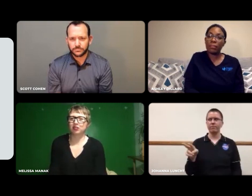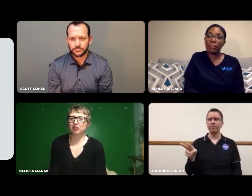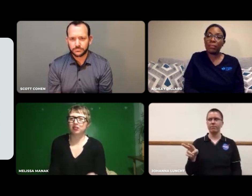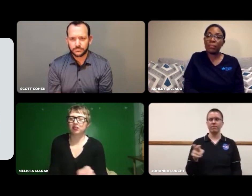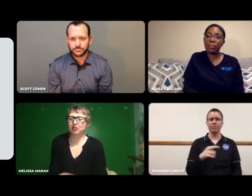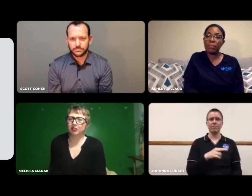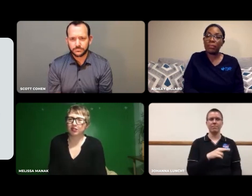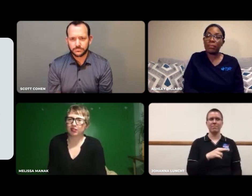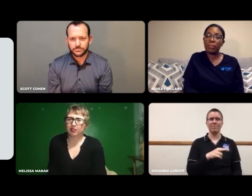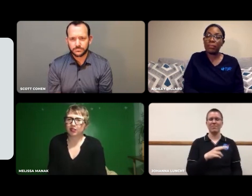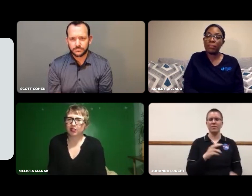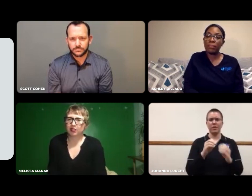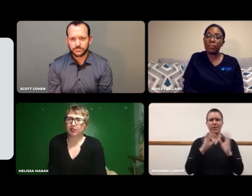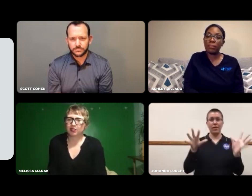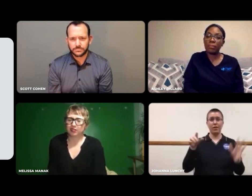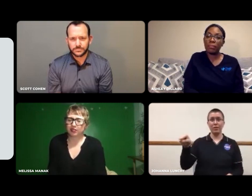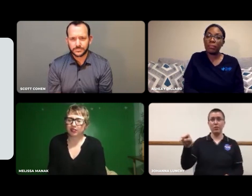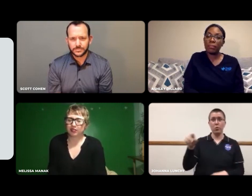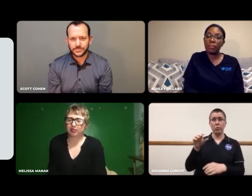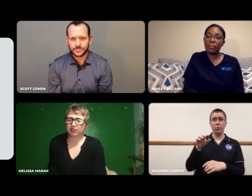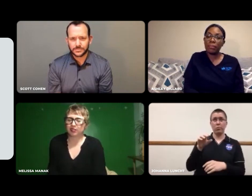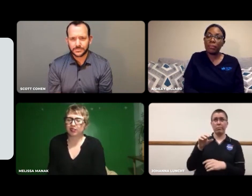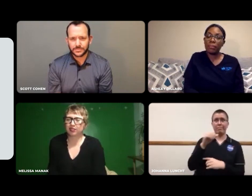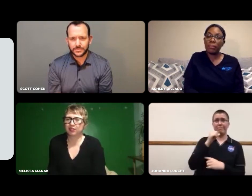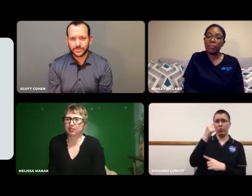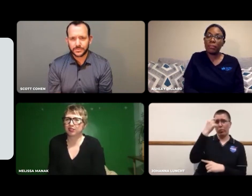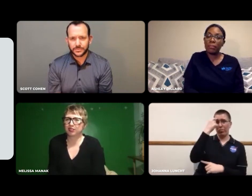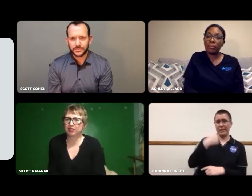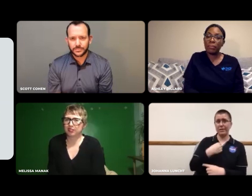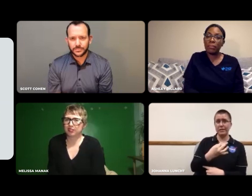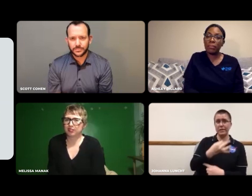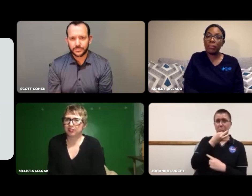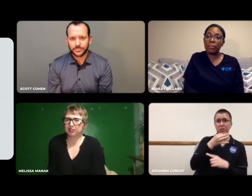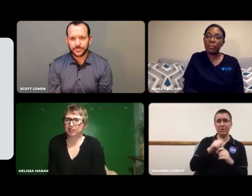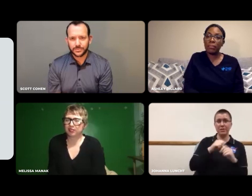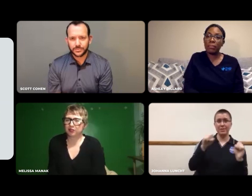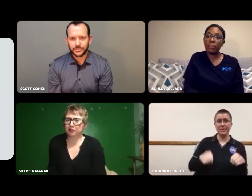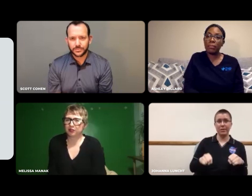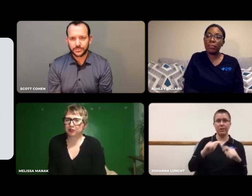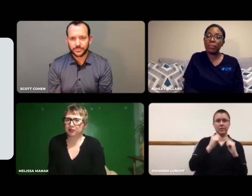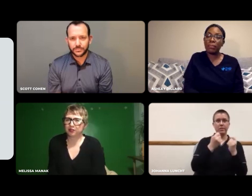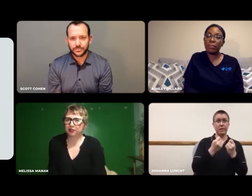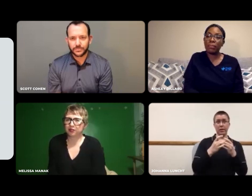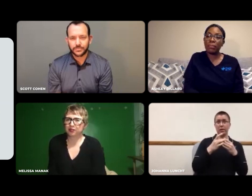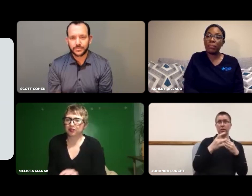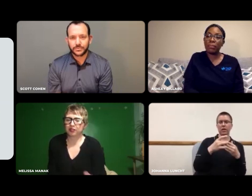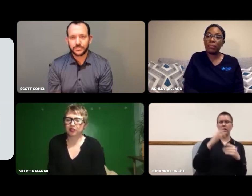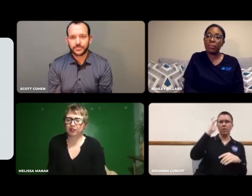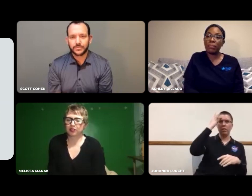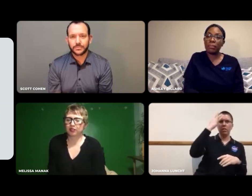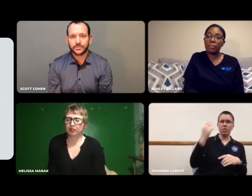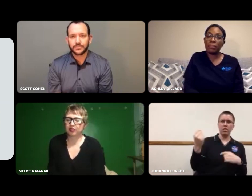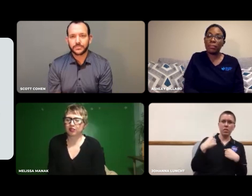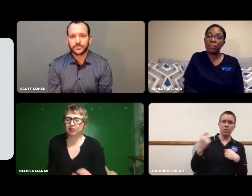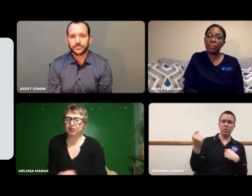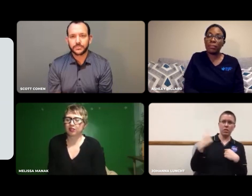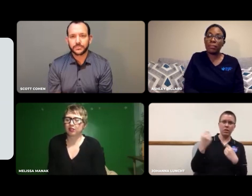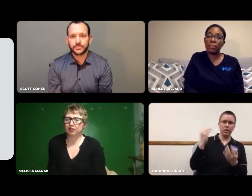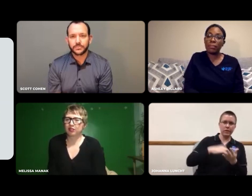So clearly that person didn't think I was an expert and the leader got annoyed at the person.